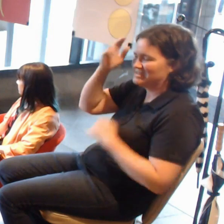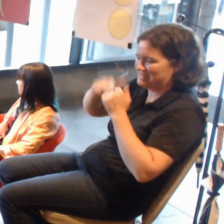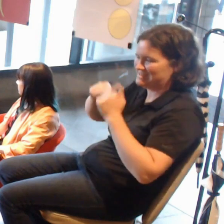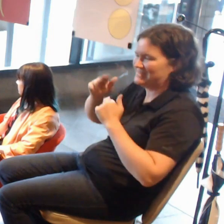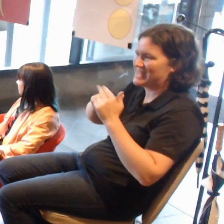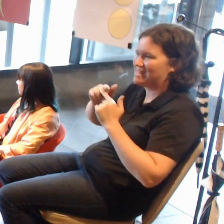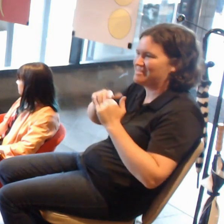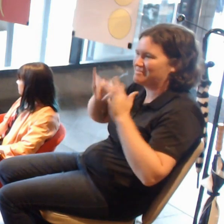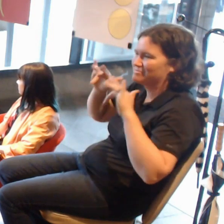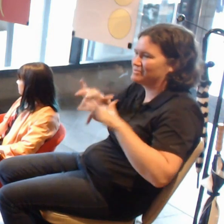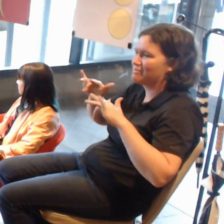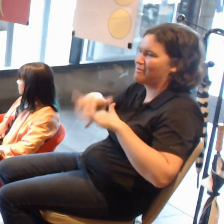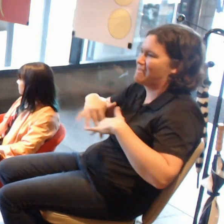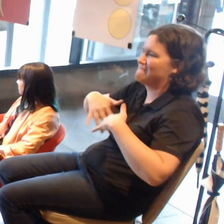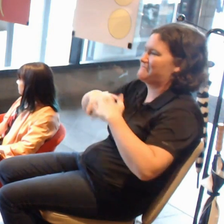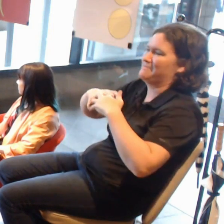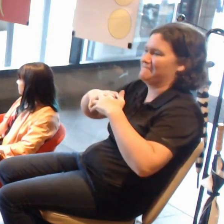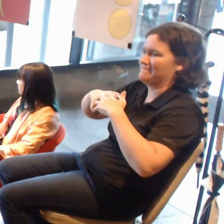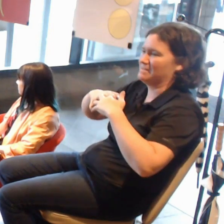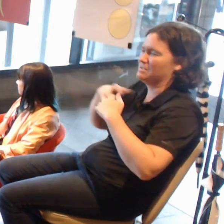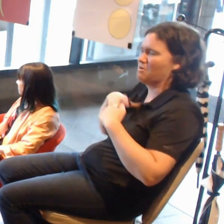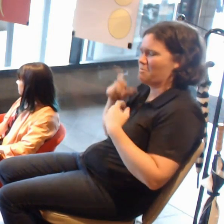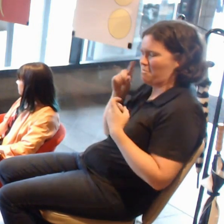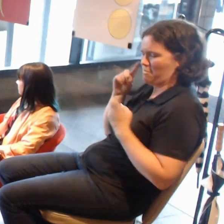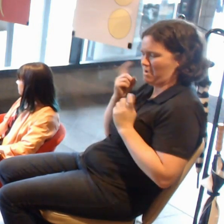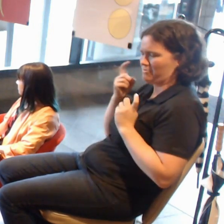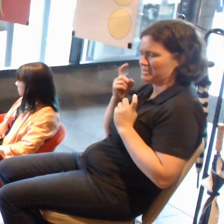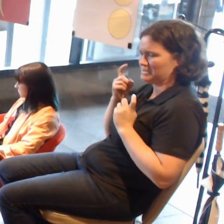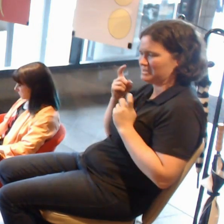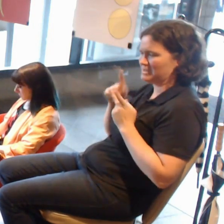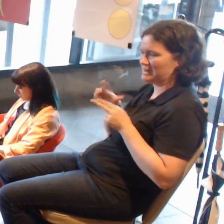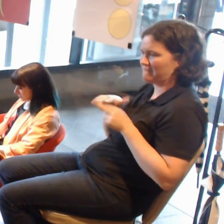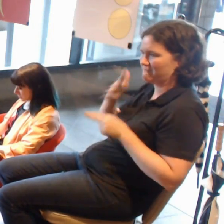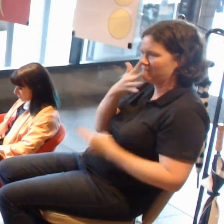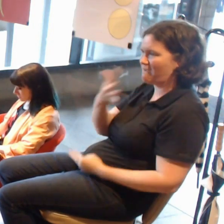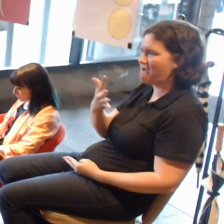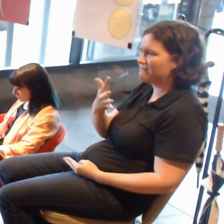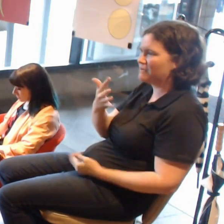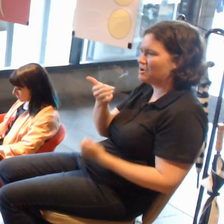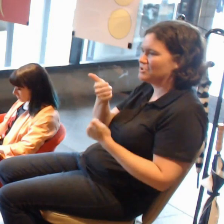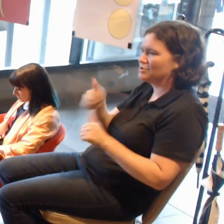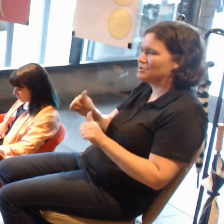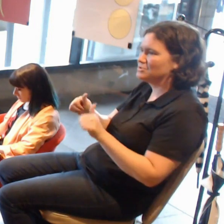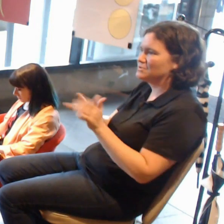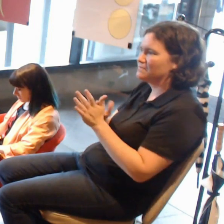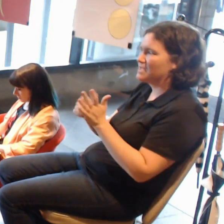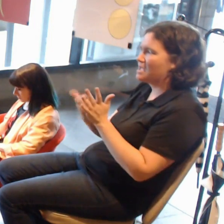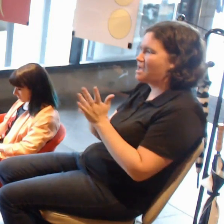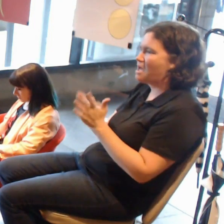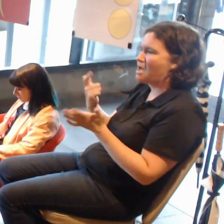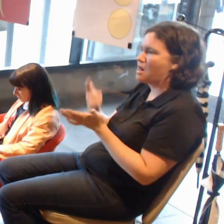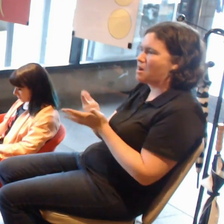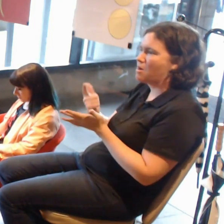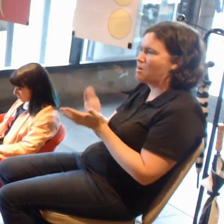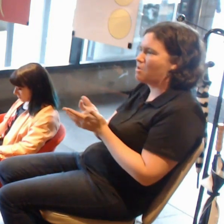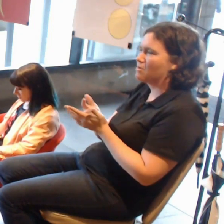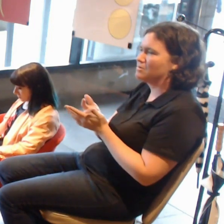firmly in place, so I'm worried if a five-year-old extensively uses VR which creates an altered sense of reality,